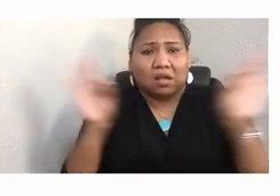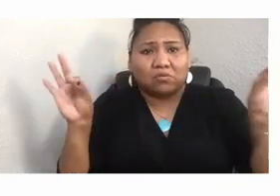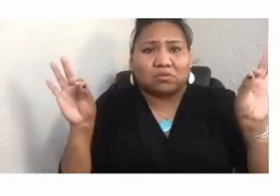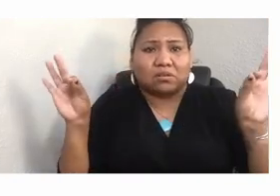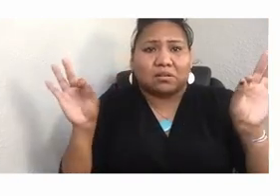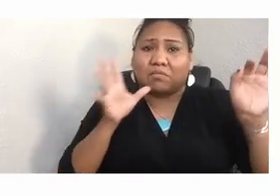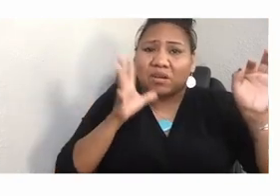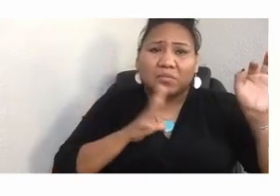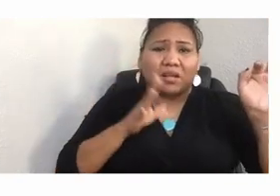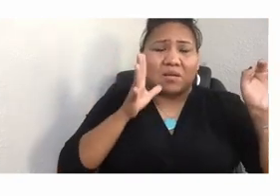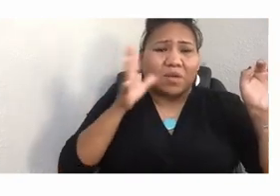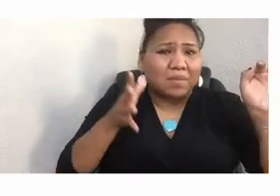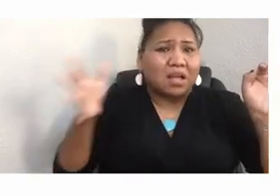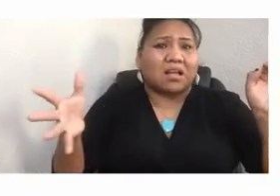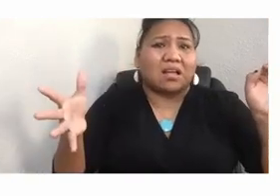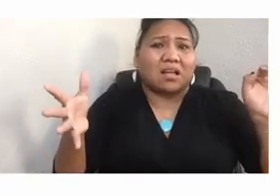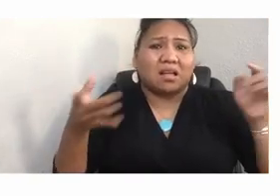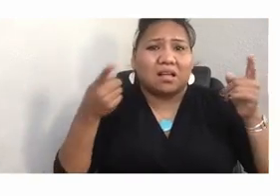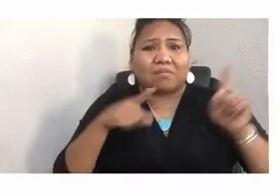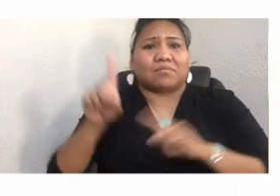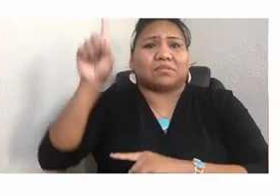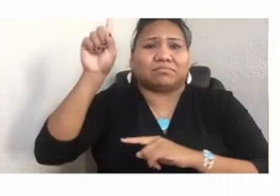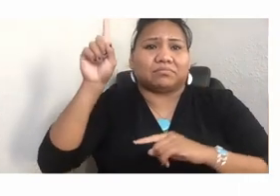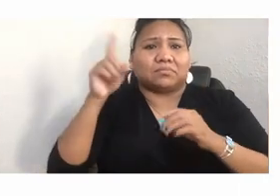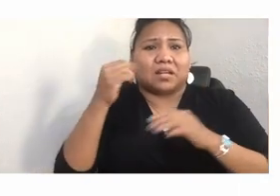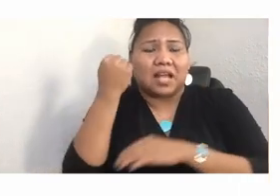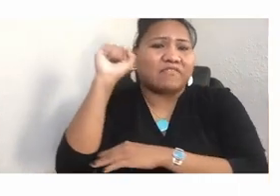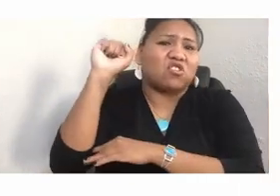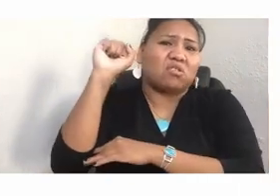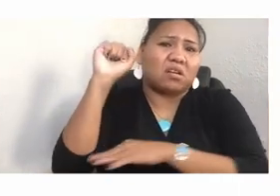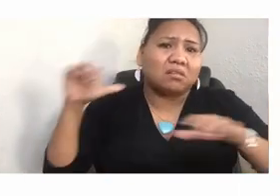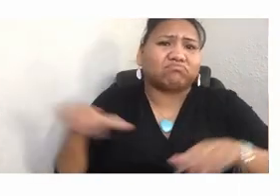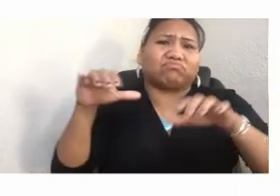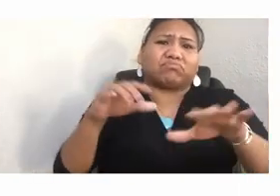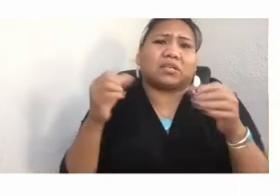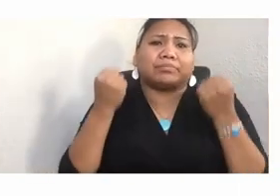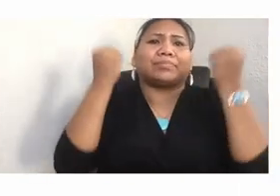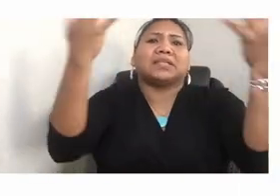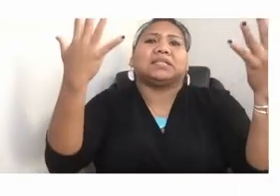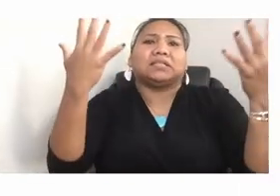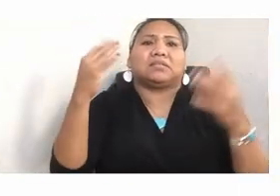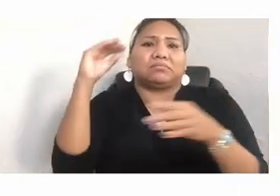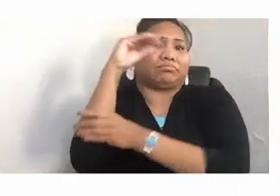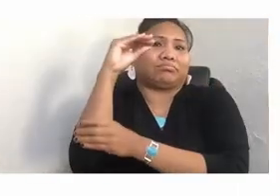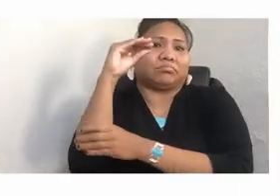She's been a front line activist and leader for many efforts to protect the sacred, from Standing Rock during the Dakota